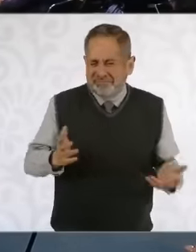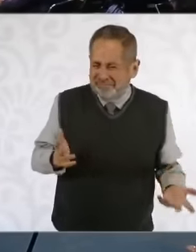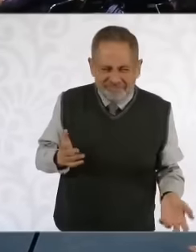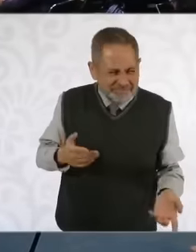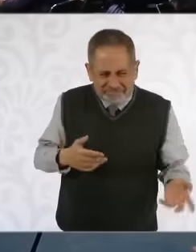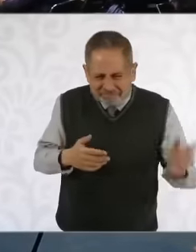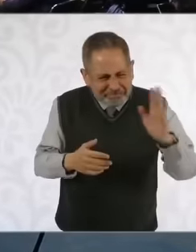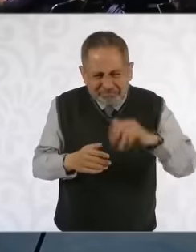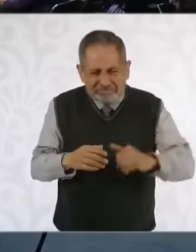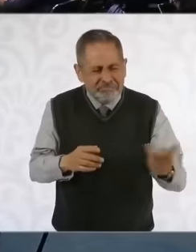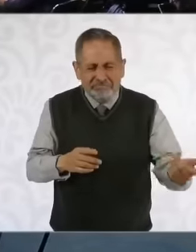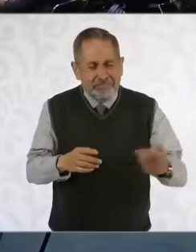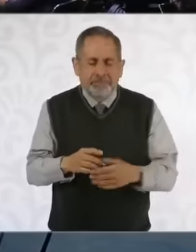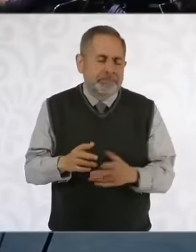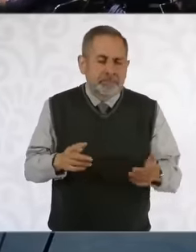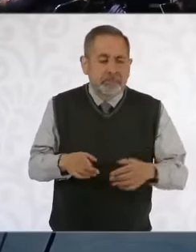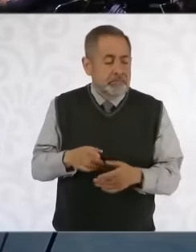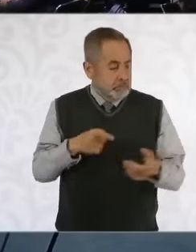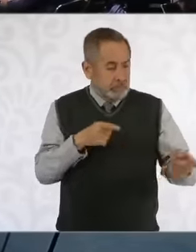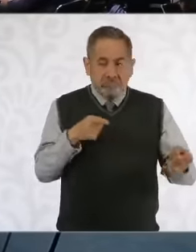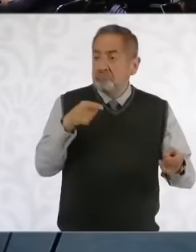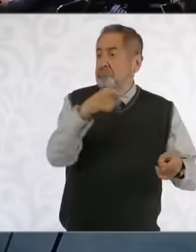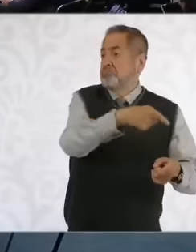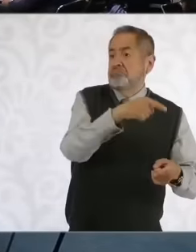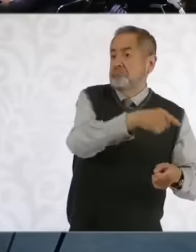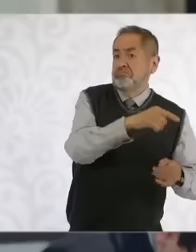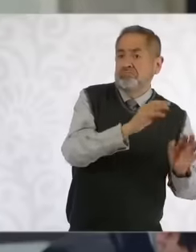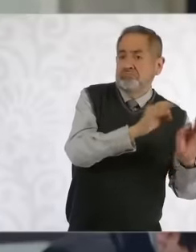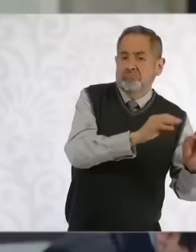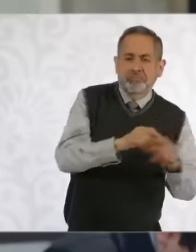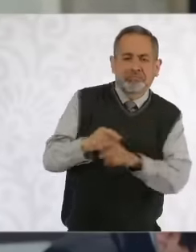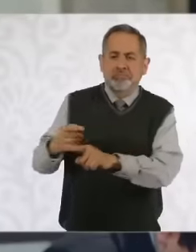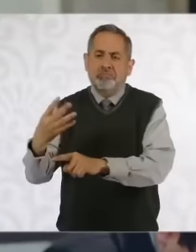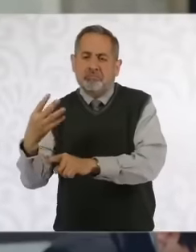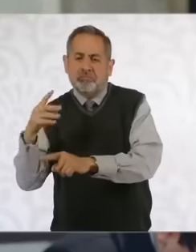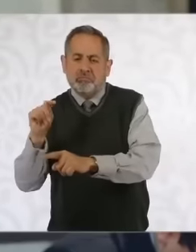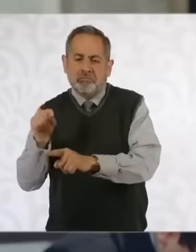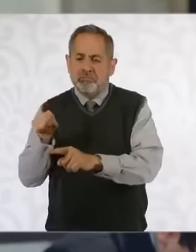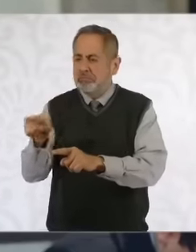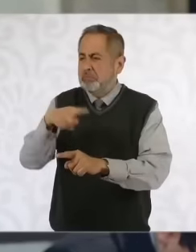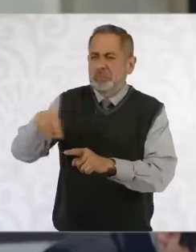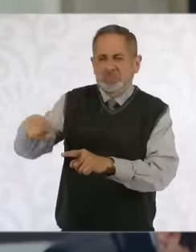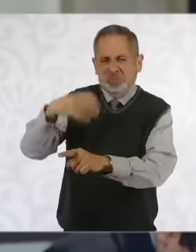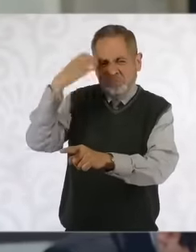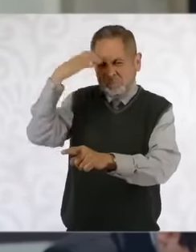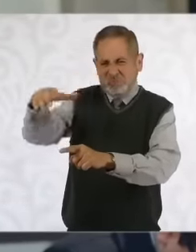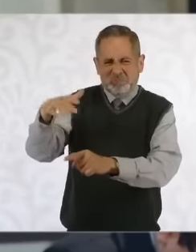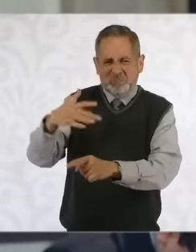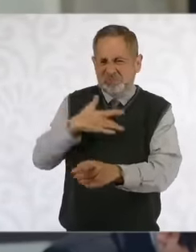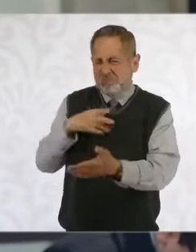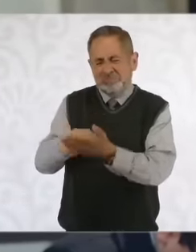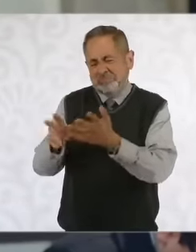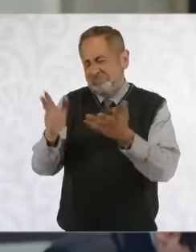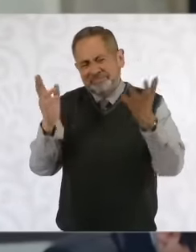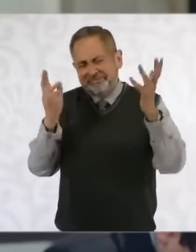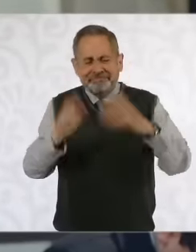places the 4t and those who support the judicial reform as if they were barbaric eh a